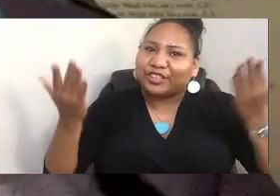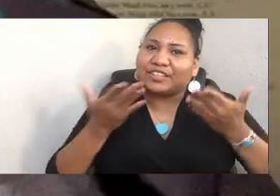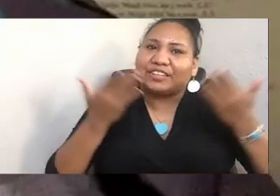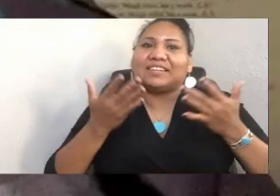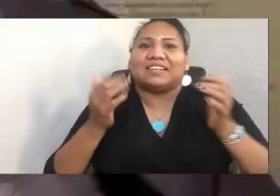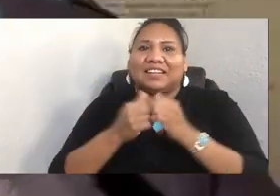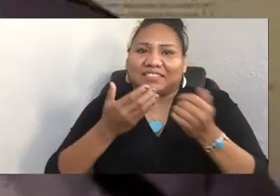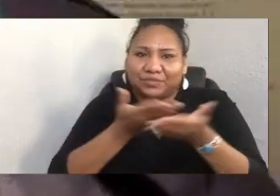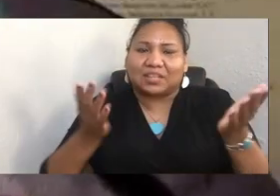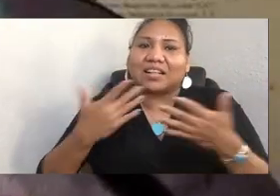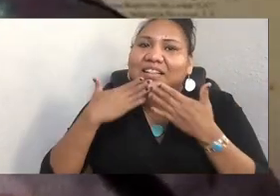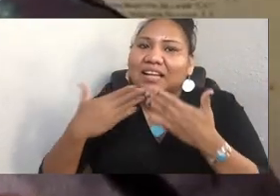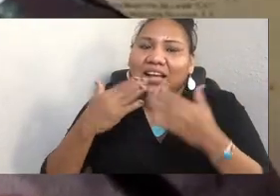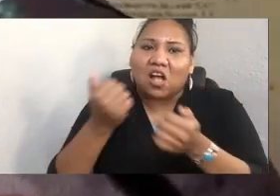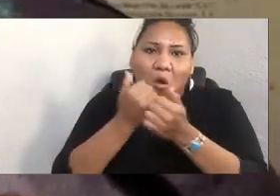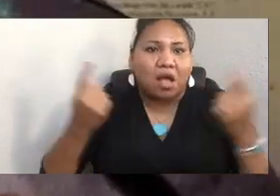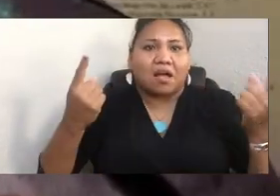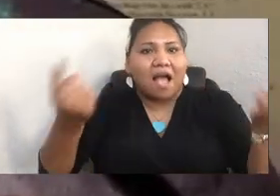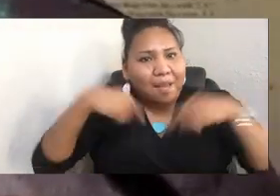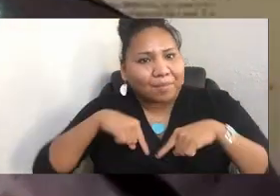And have a great rest of your Indigenous Peoples' Day.